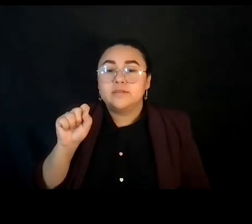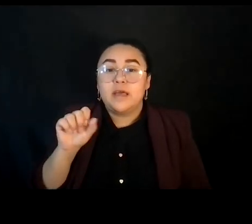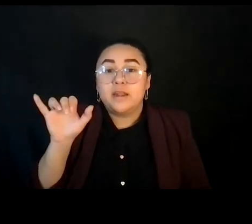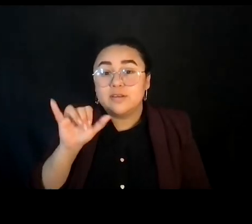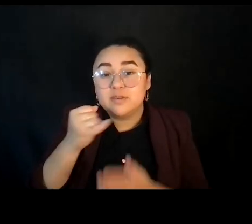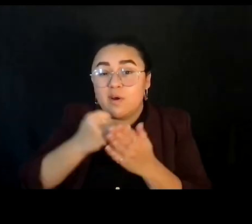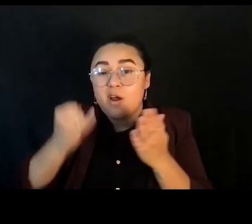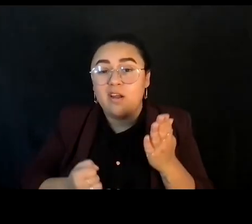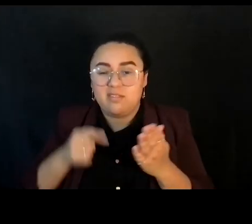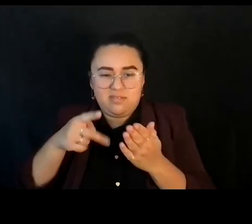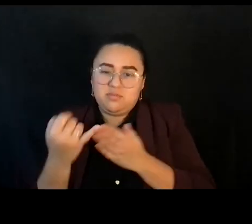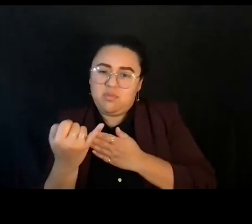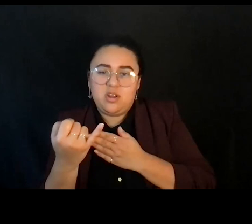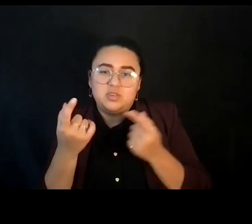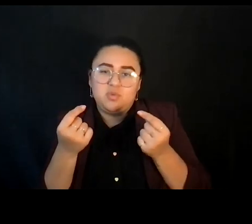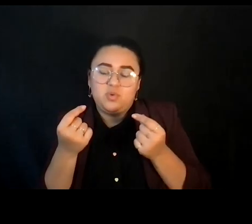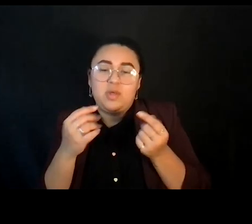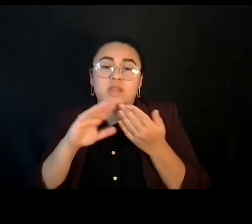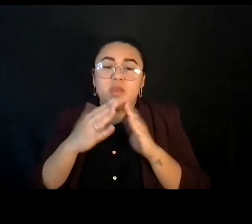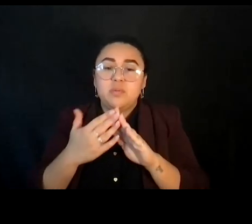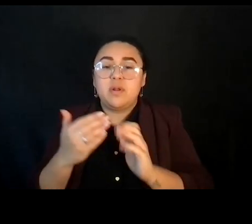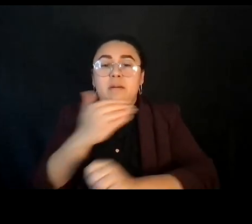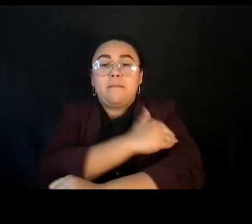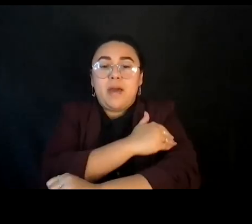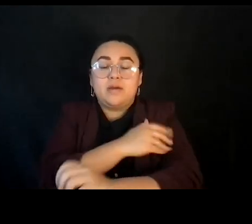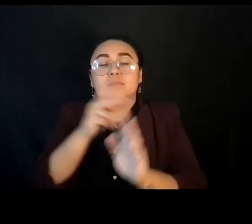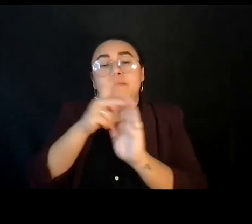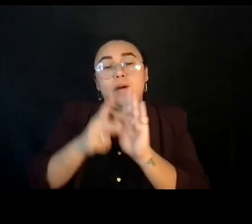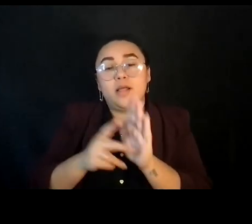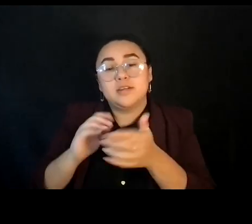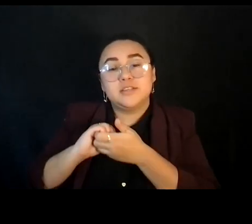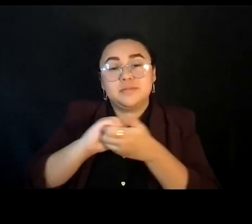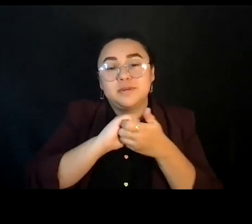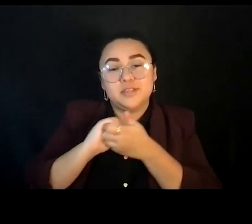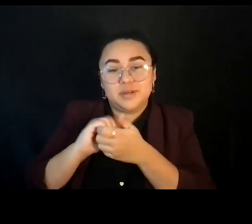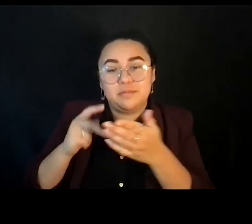And this is something that the Community Power and Policy Partnerships Program at the Othering and Belonging, a.k.a.